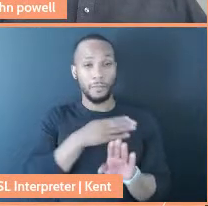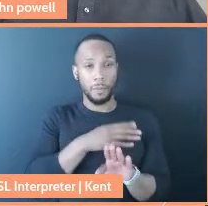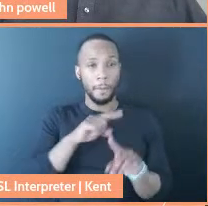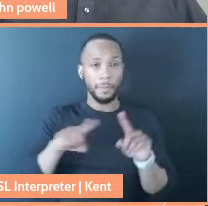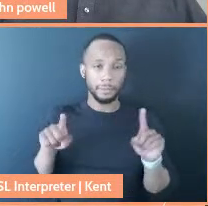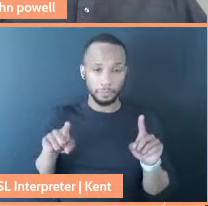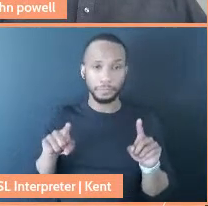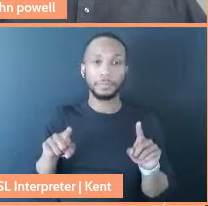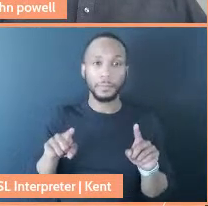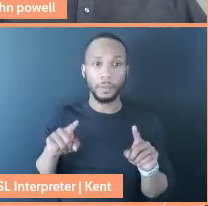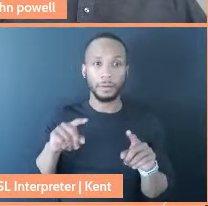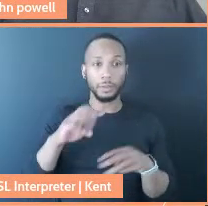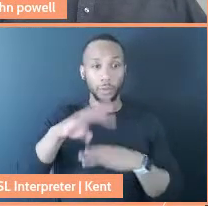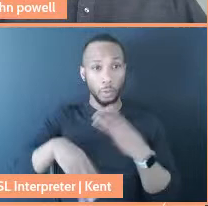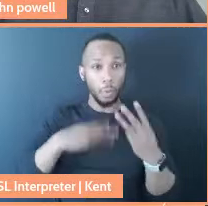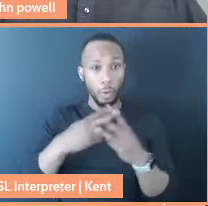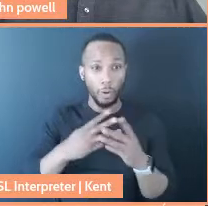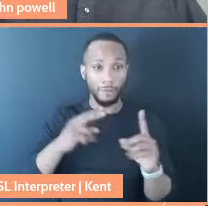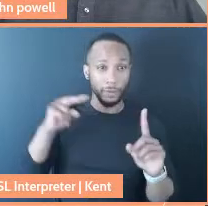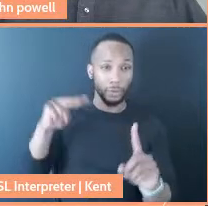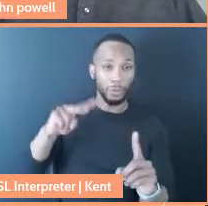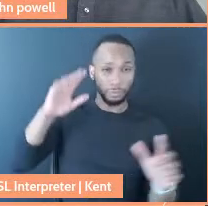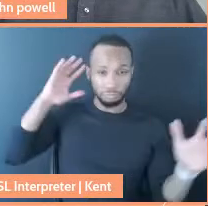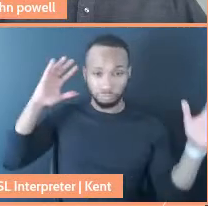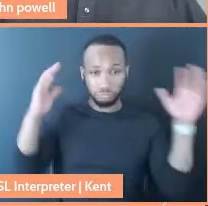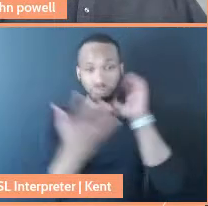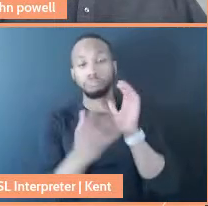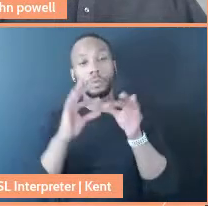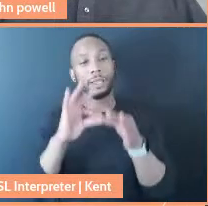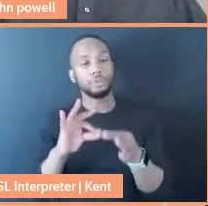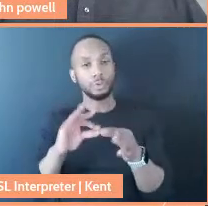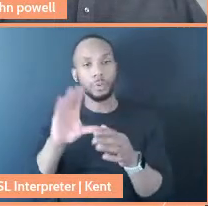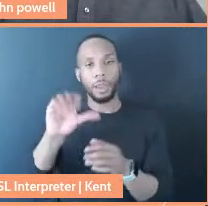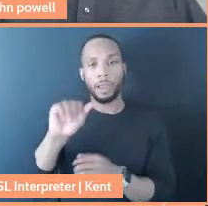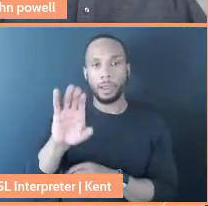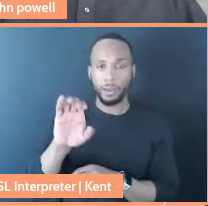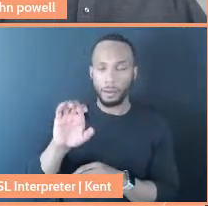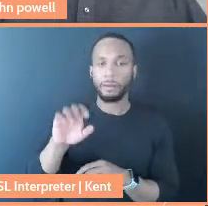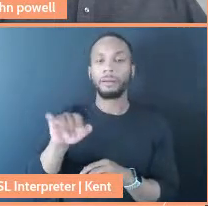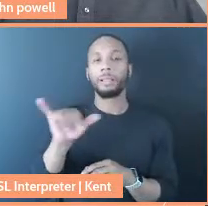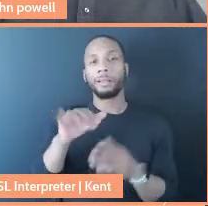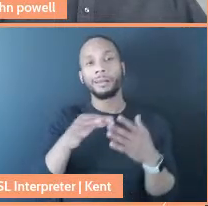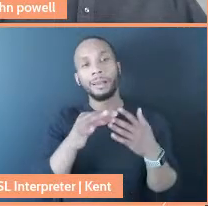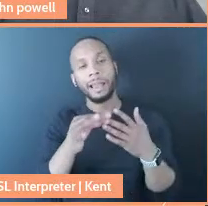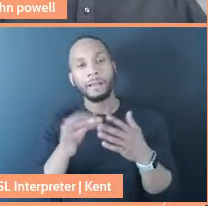worldview or cosmology around care, right, as a kind of guidance for the ways that, that shows